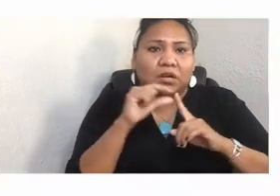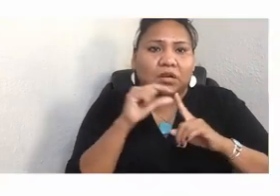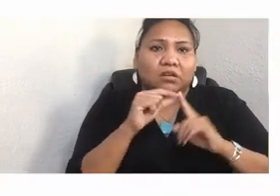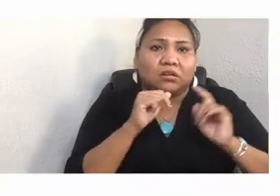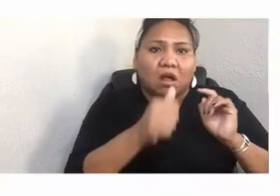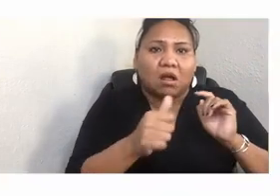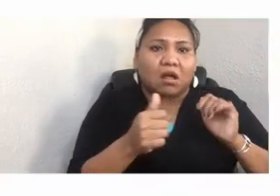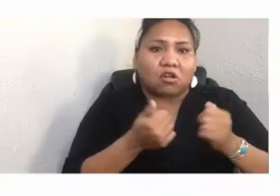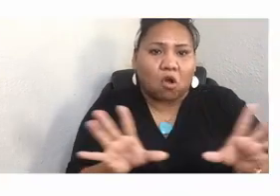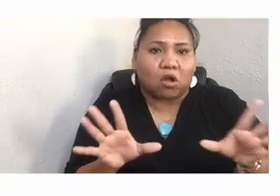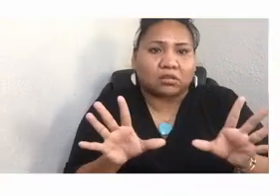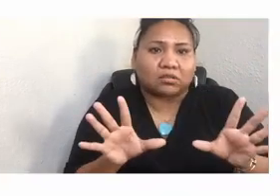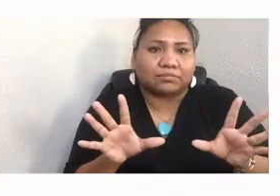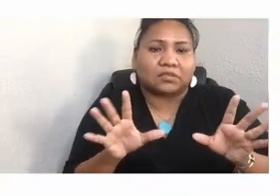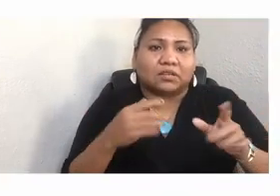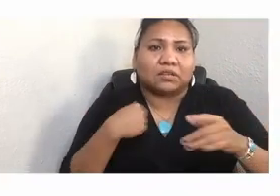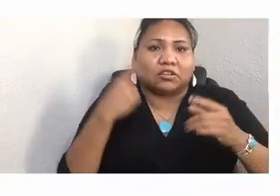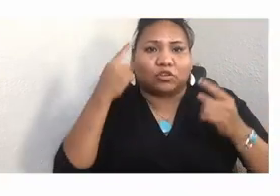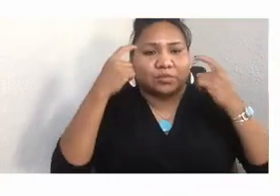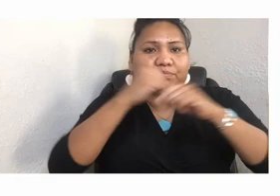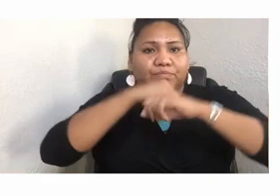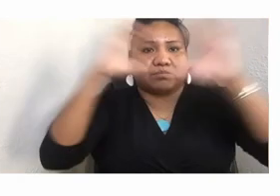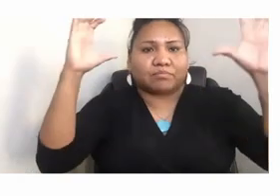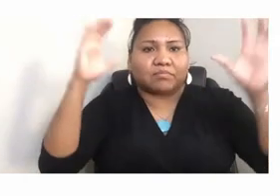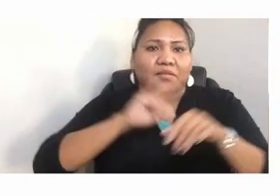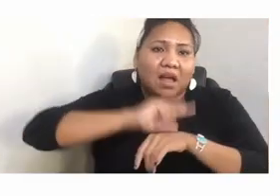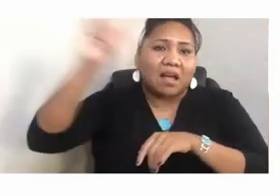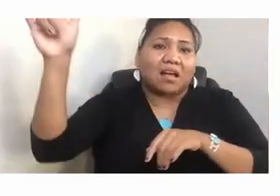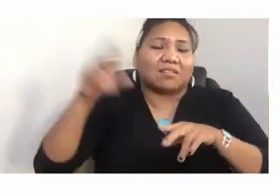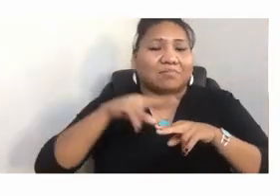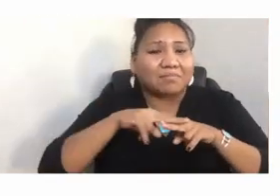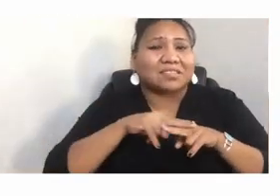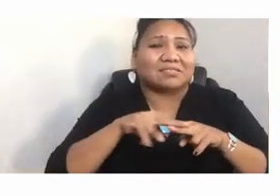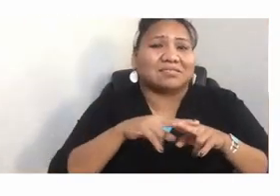where I'm on a plane or a train or a boat. I'm always traveling in my dreams.